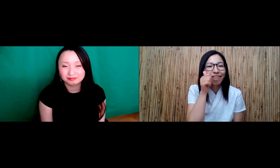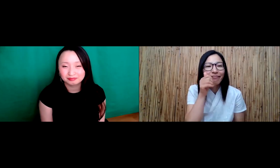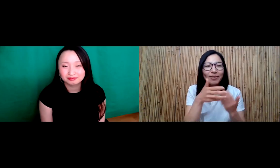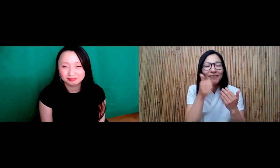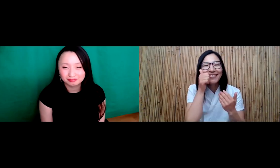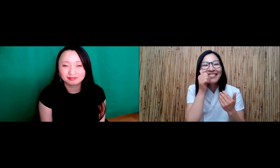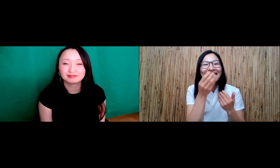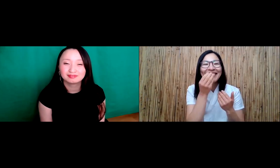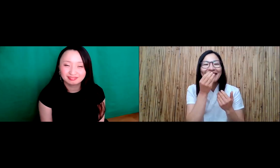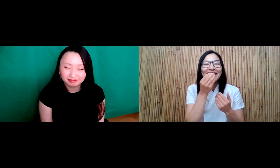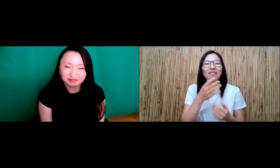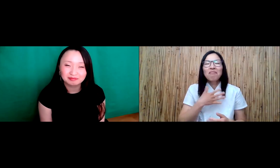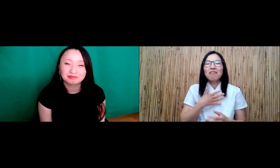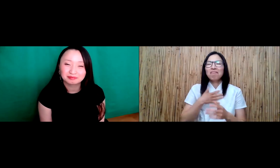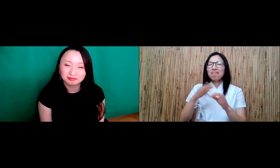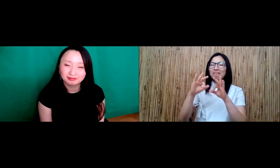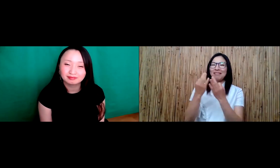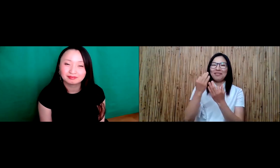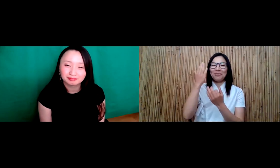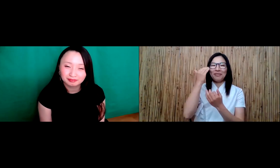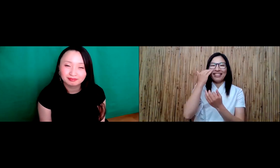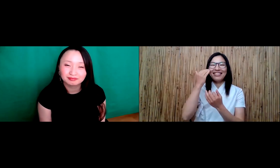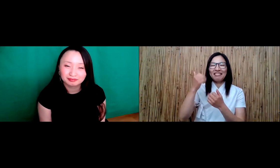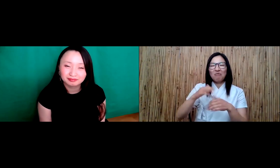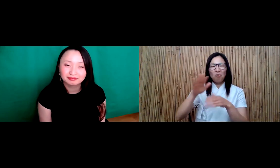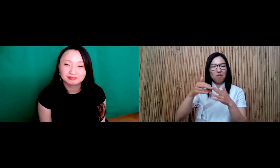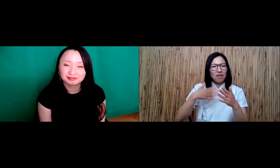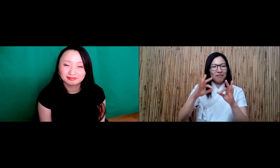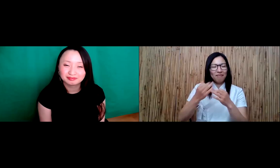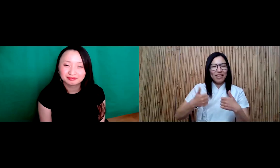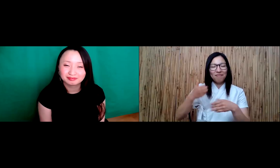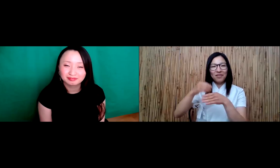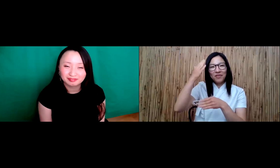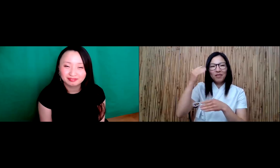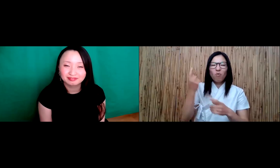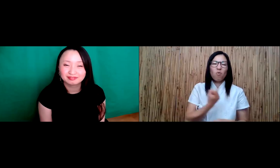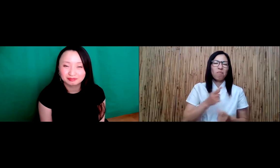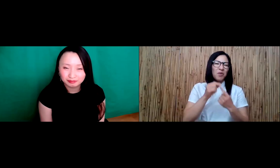And you know, eating that with rice every day. That is, that's part of my Korean culture.